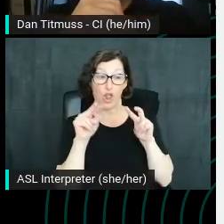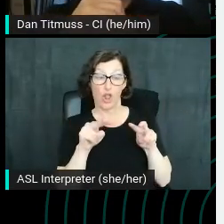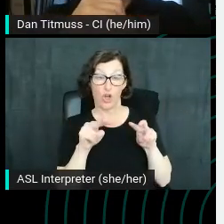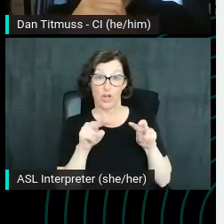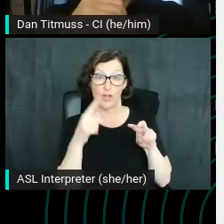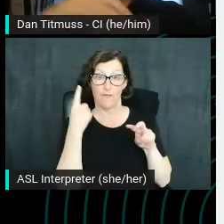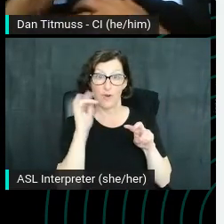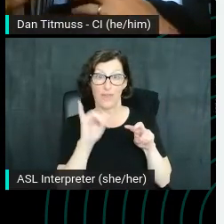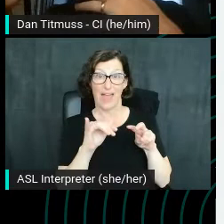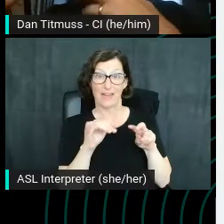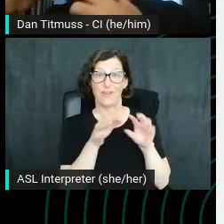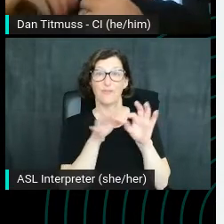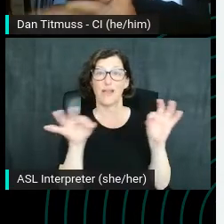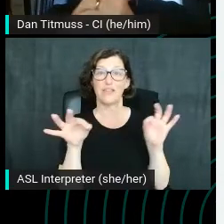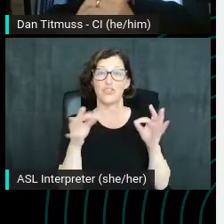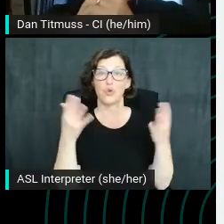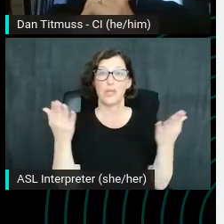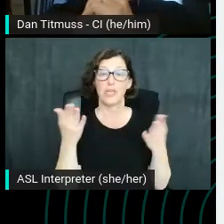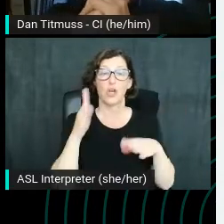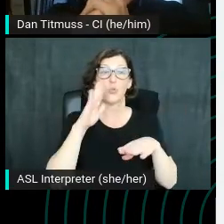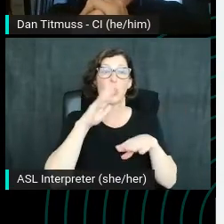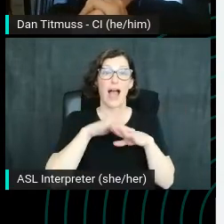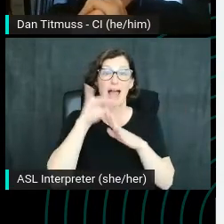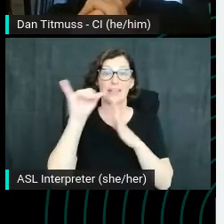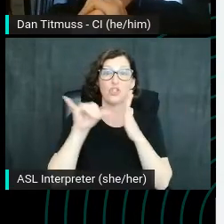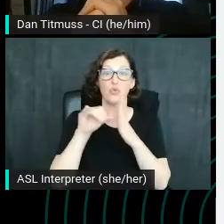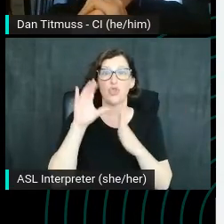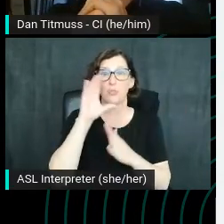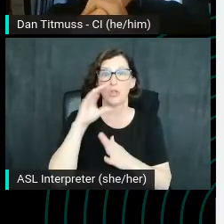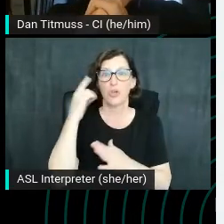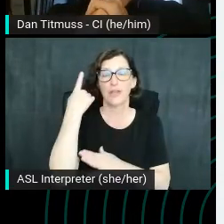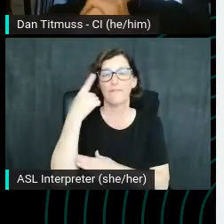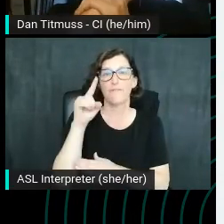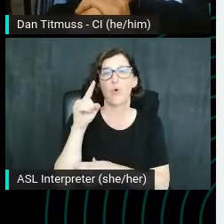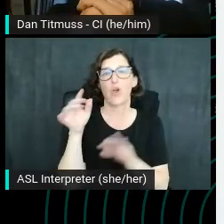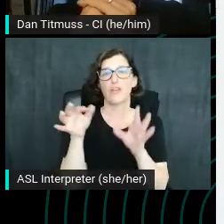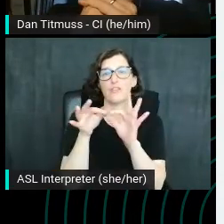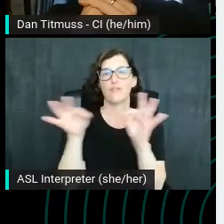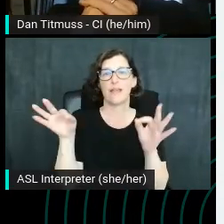So here we're looking on YouTube for the phrase ballet music and we